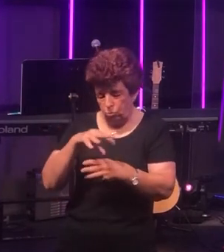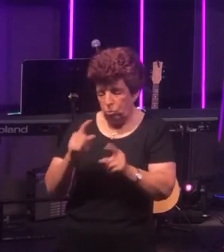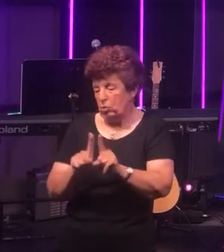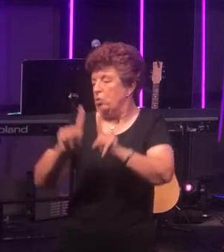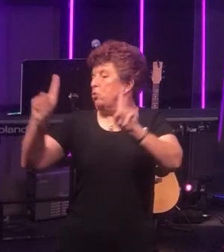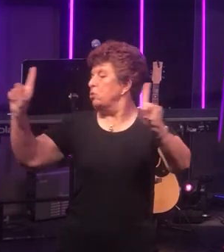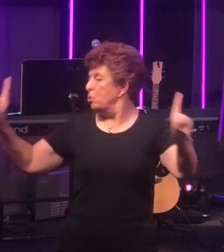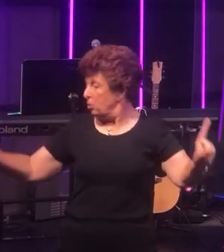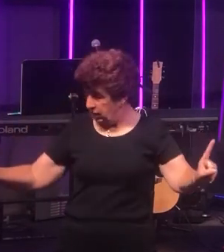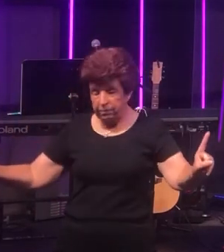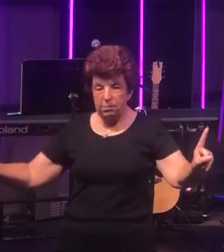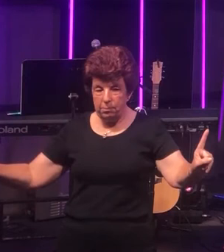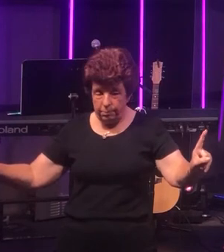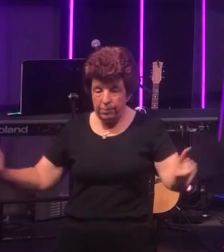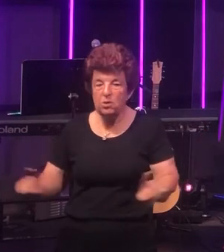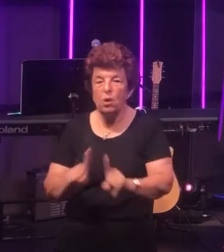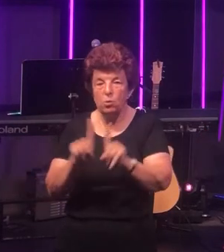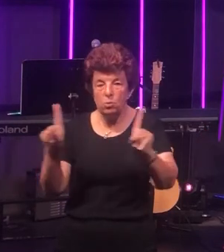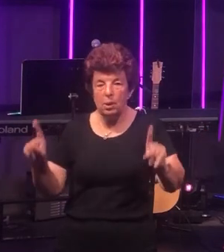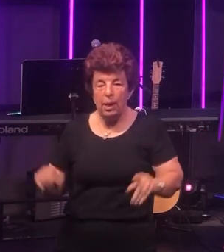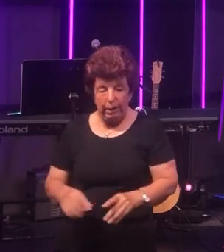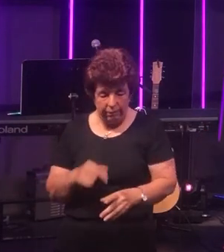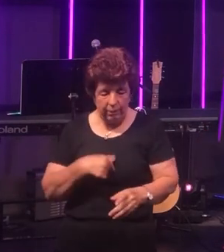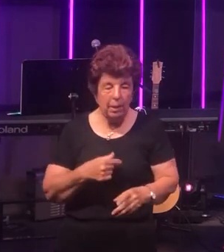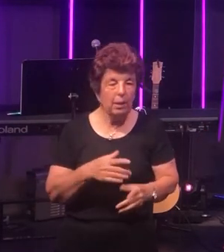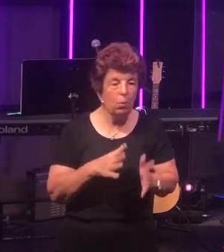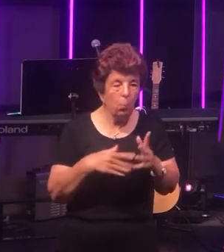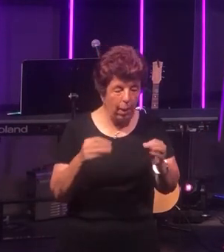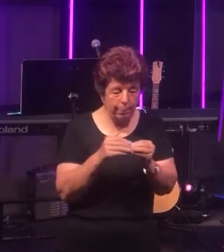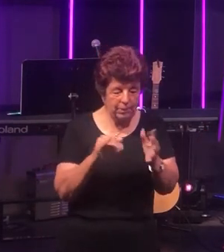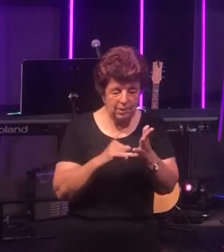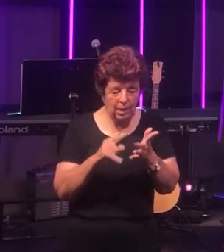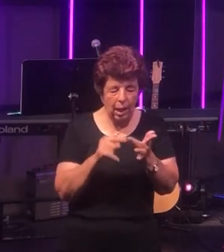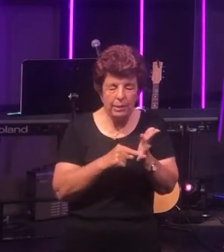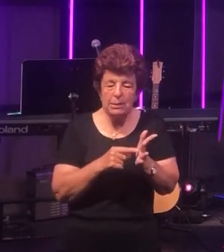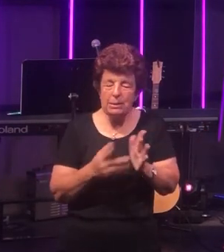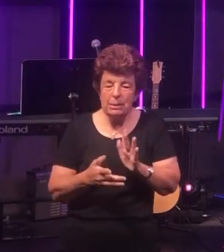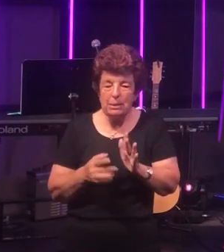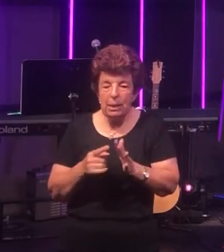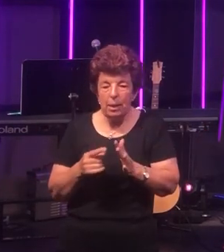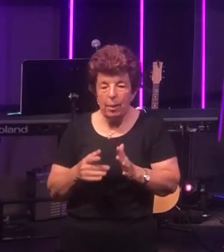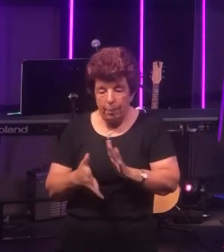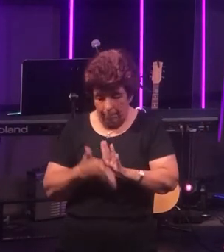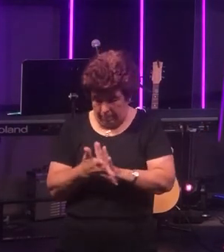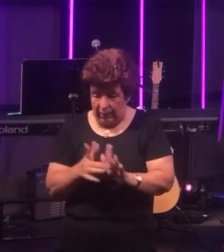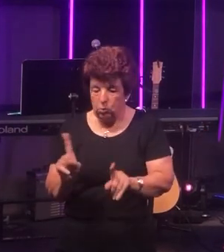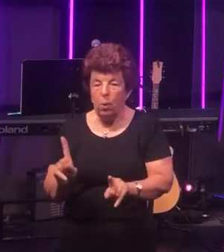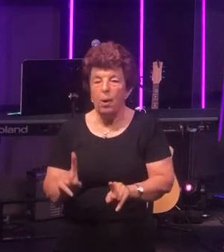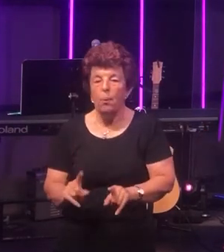Where according to our website that social distancing means that we need